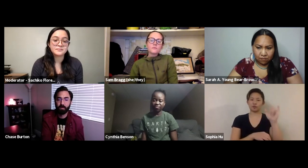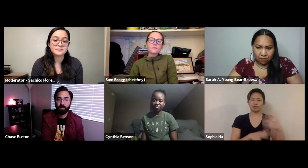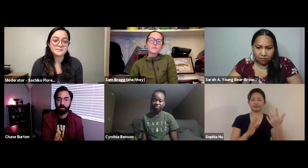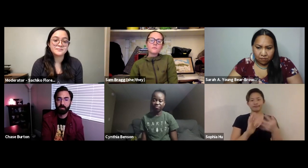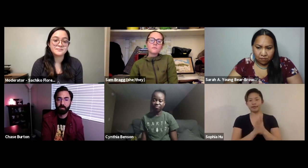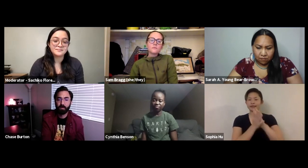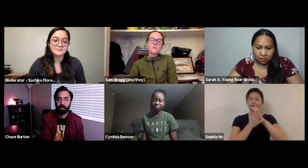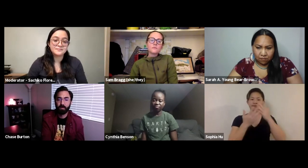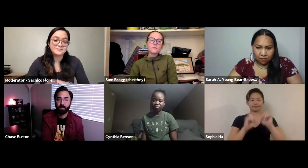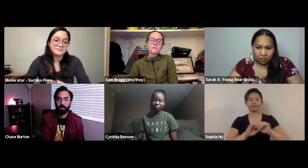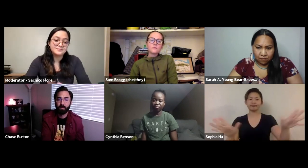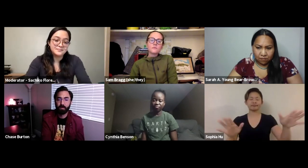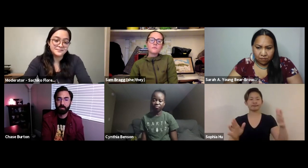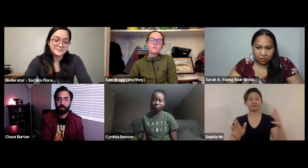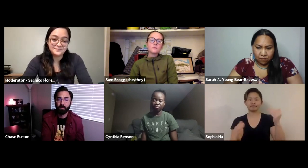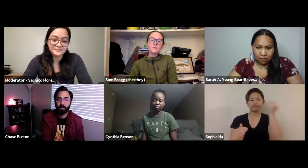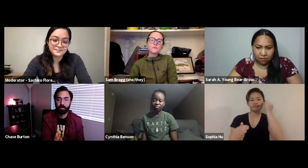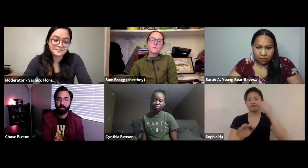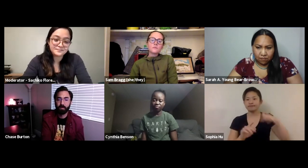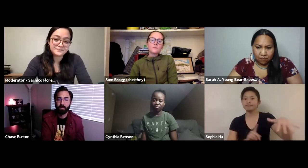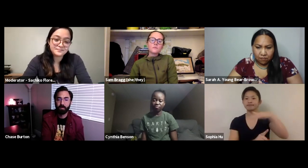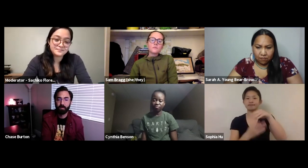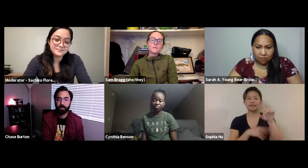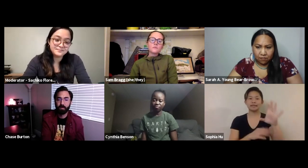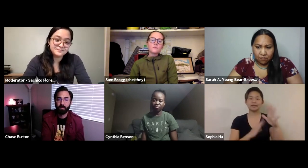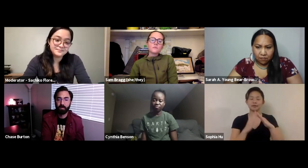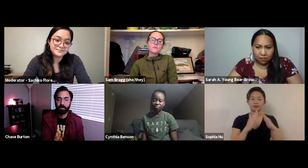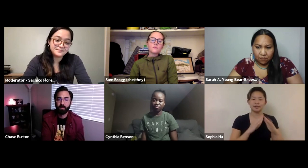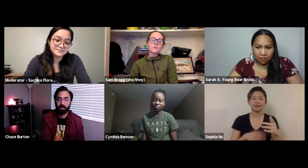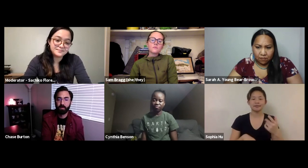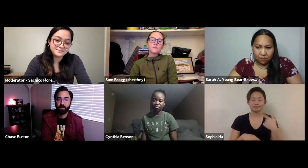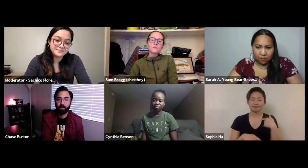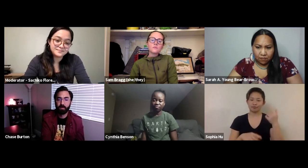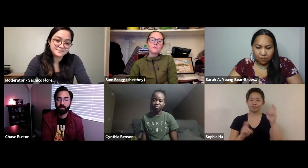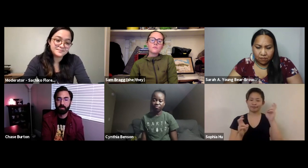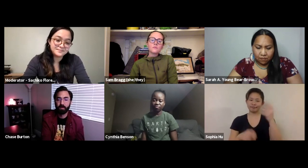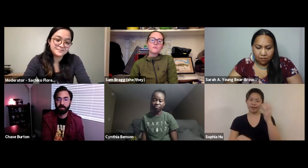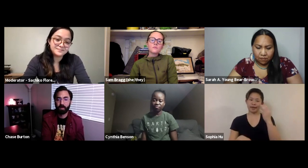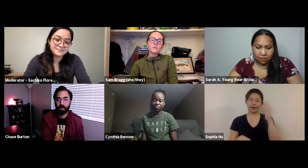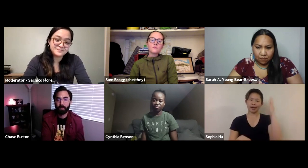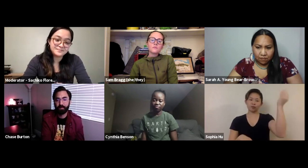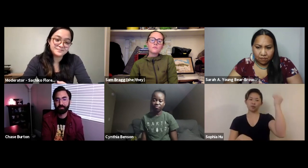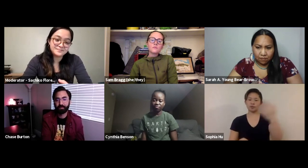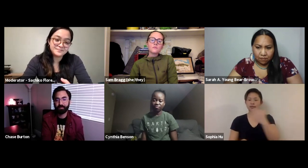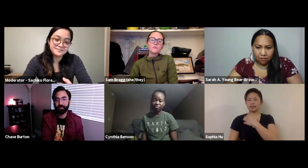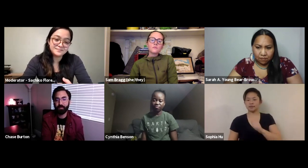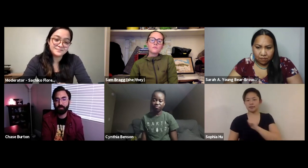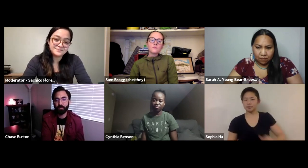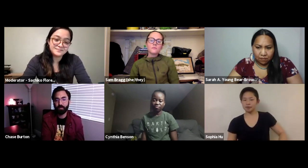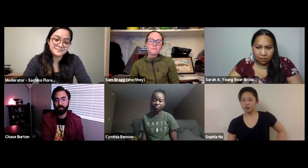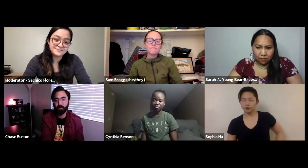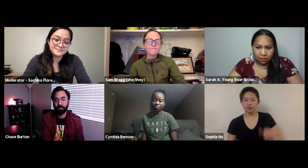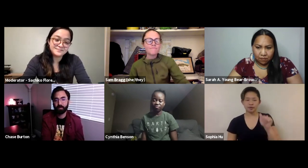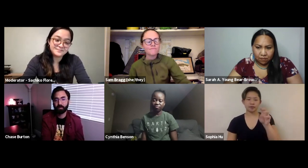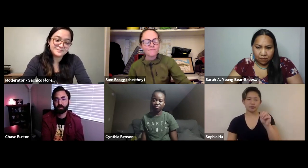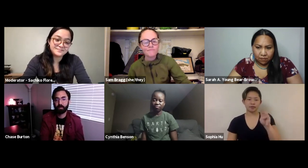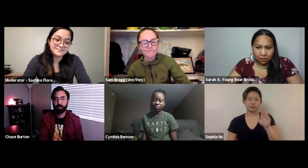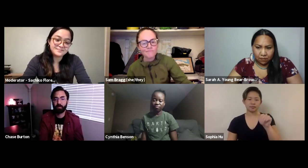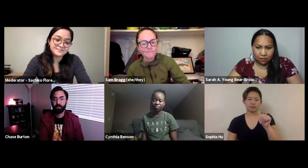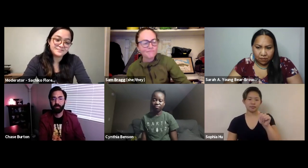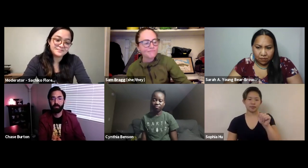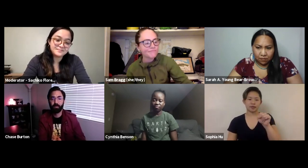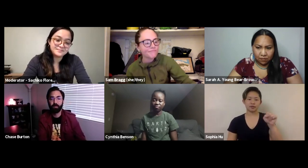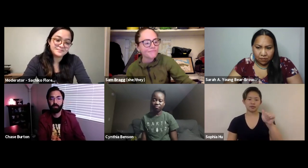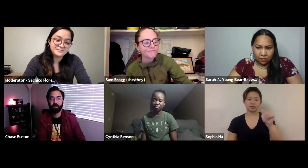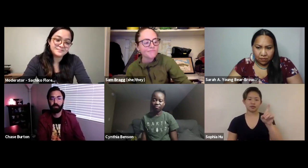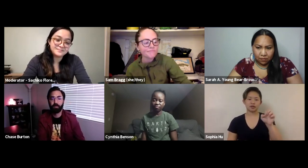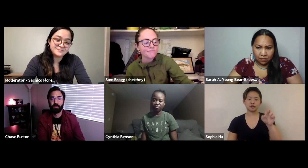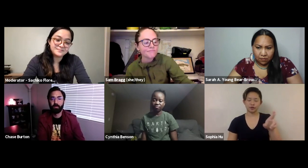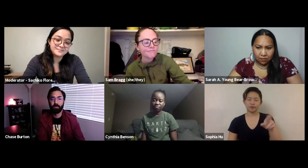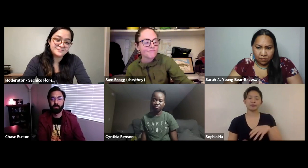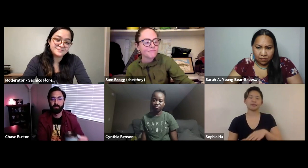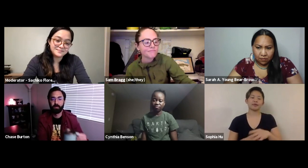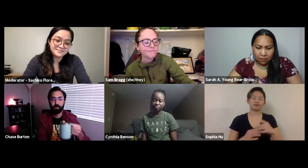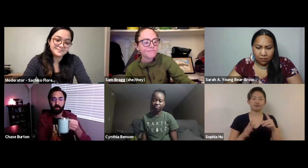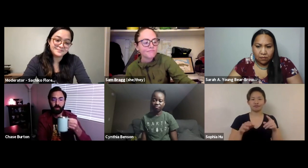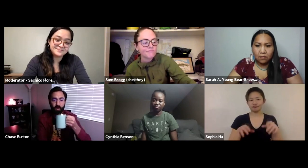through CorpsTHAT and then after that first experience I became an outdoor ambassador.